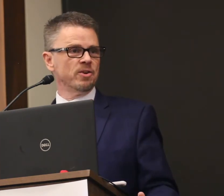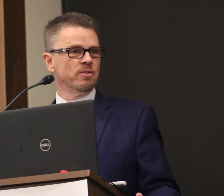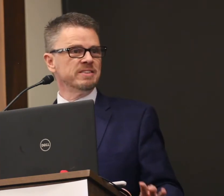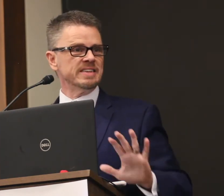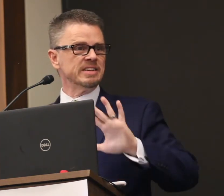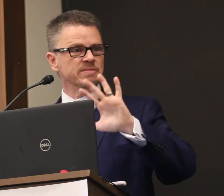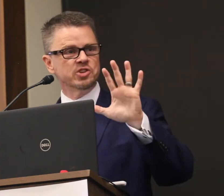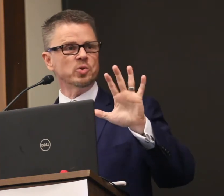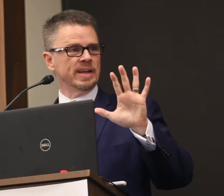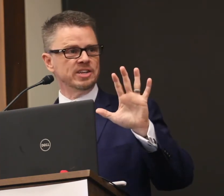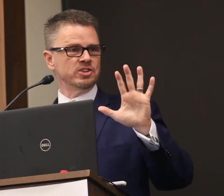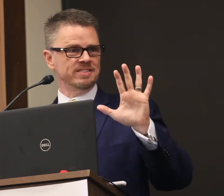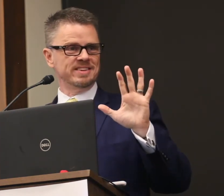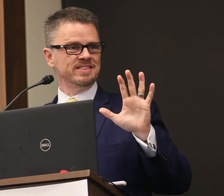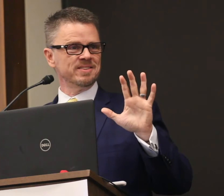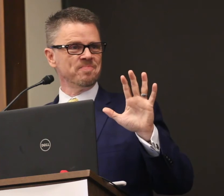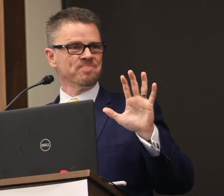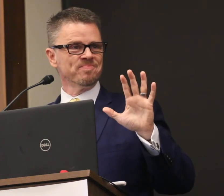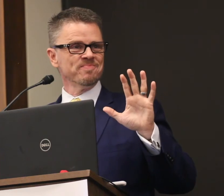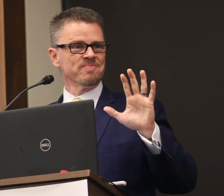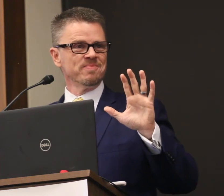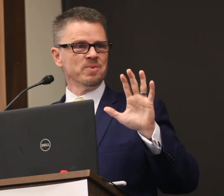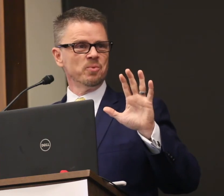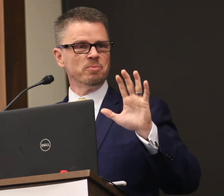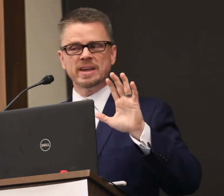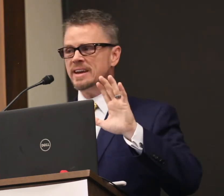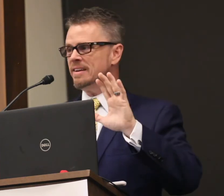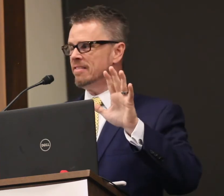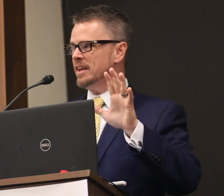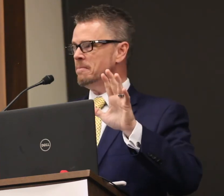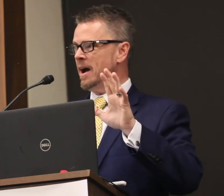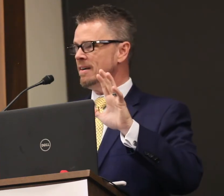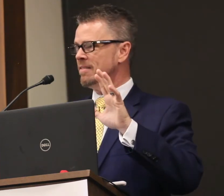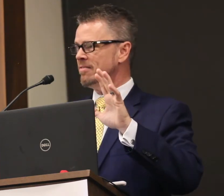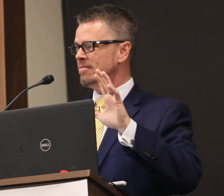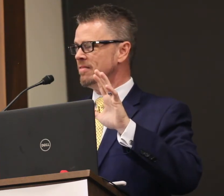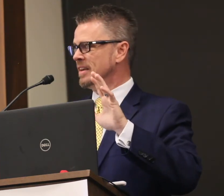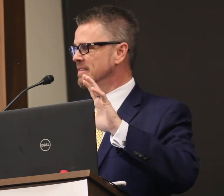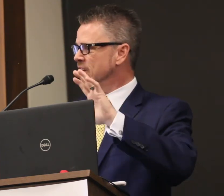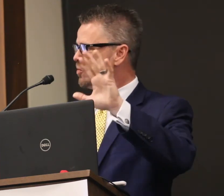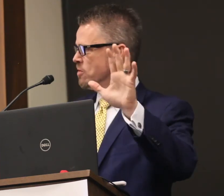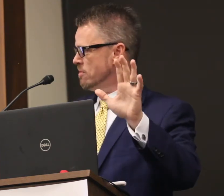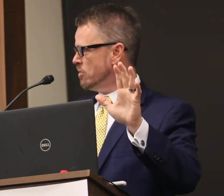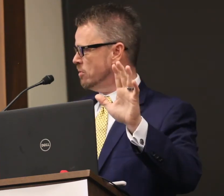all these individual agencies, we're beginning to think about continuous improvement, they